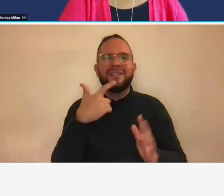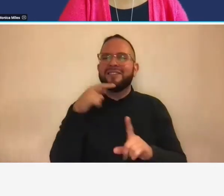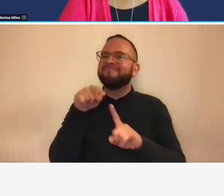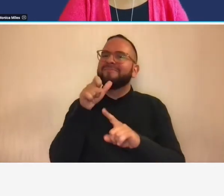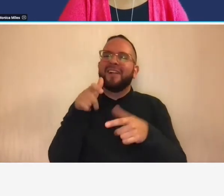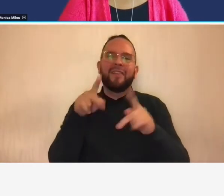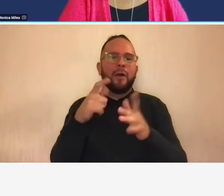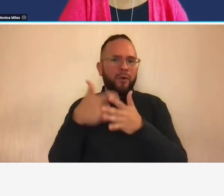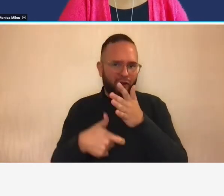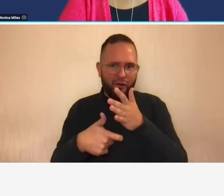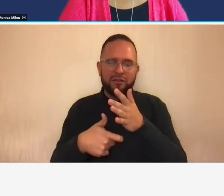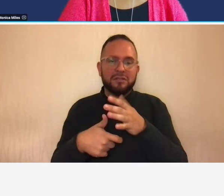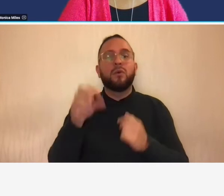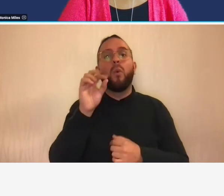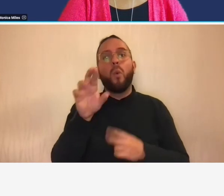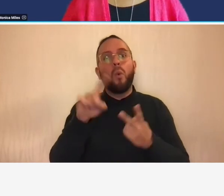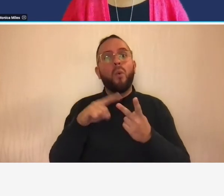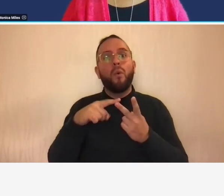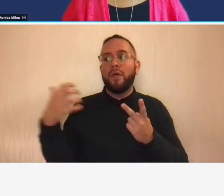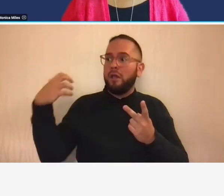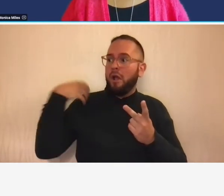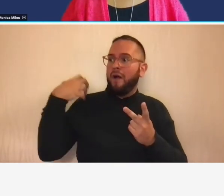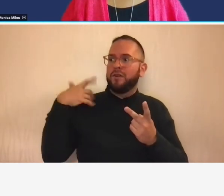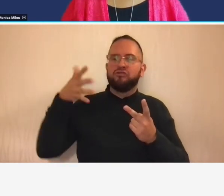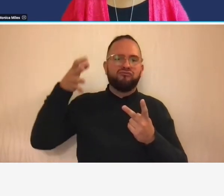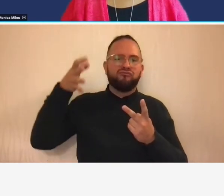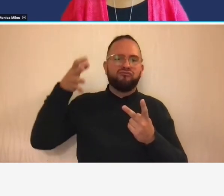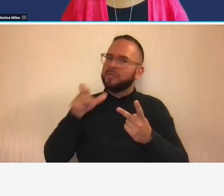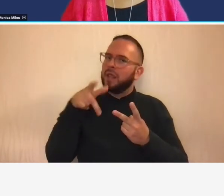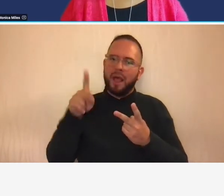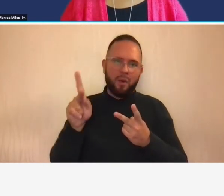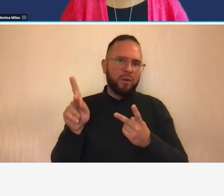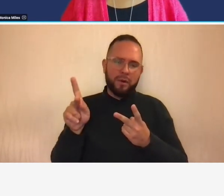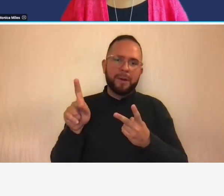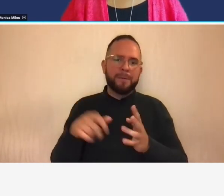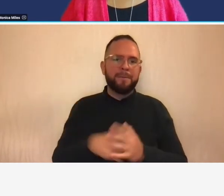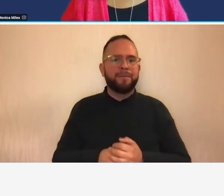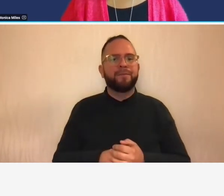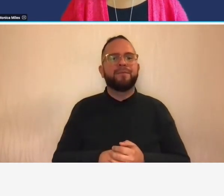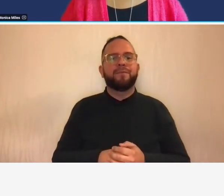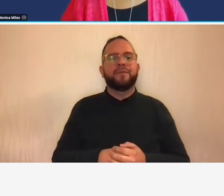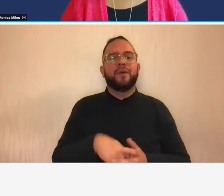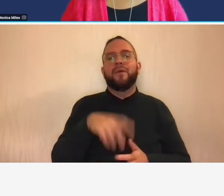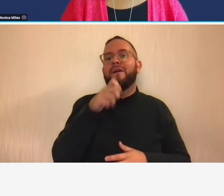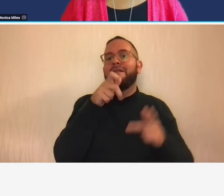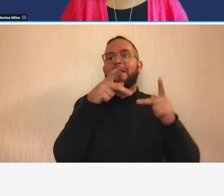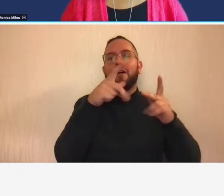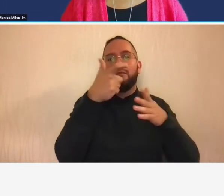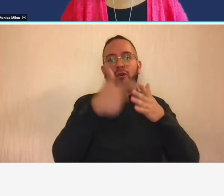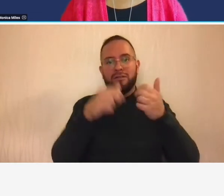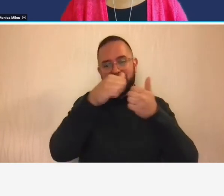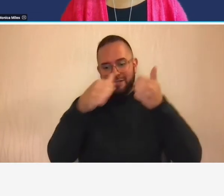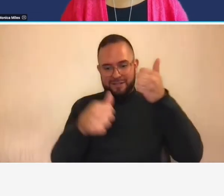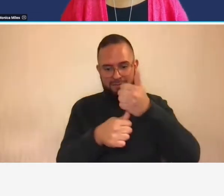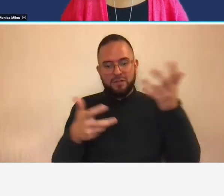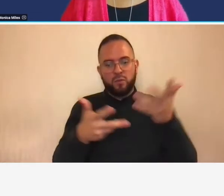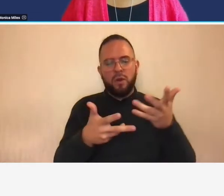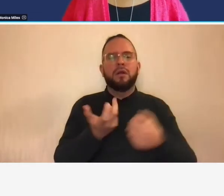officer's decision so a subset of the unallowable costs are expressly unallowable costs and i